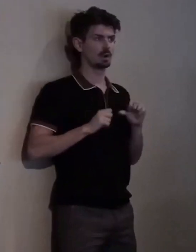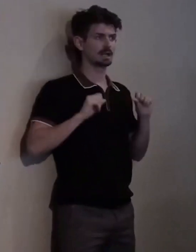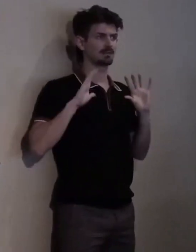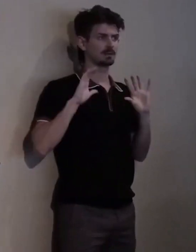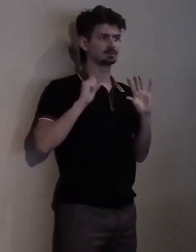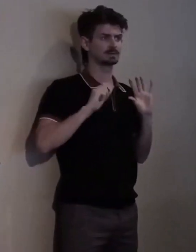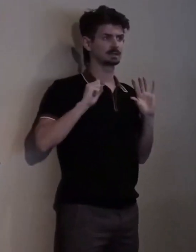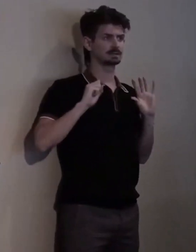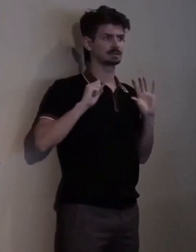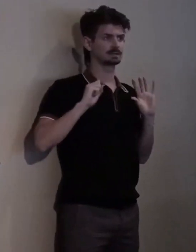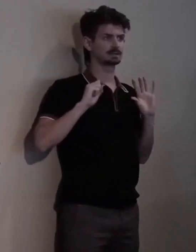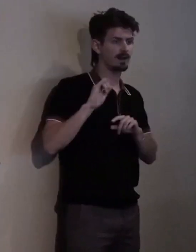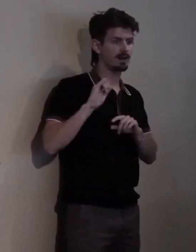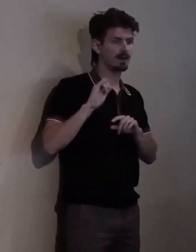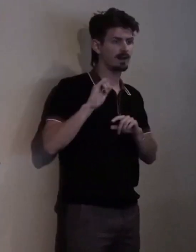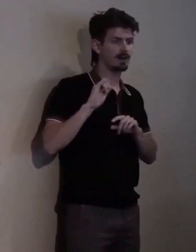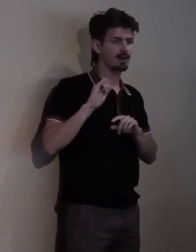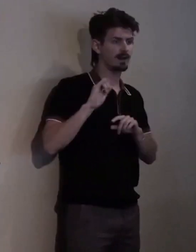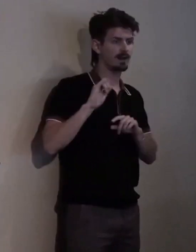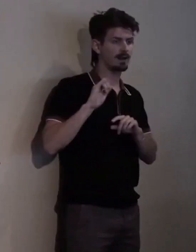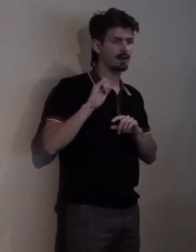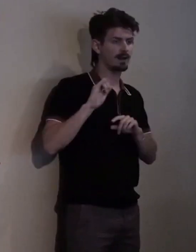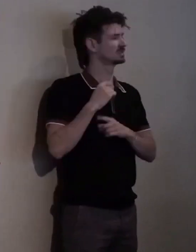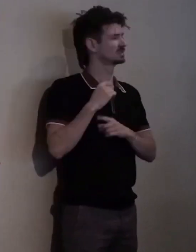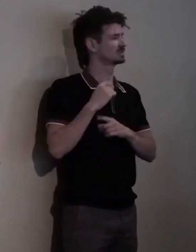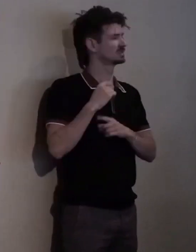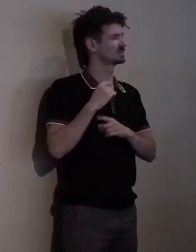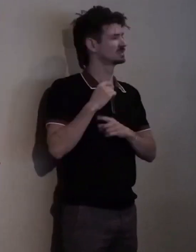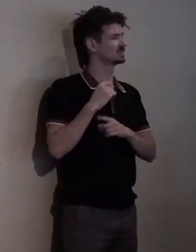We need a guaranteed income not tied to disability.